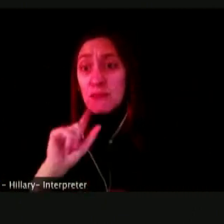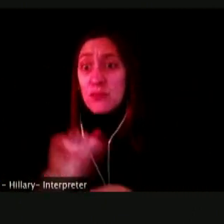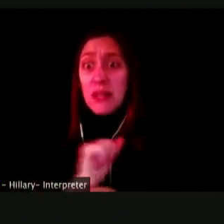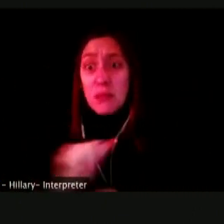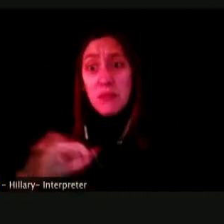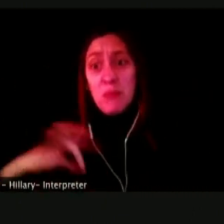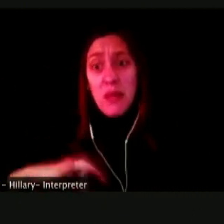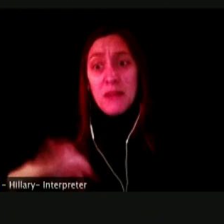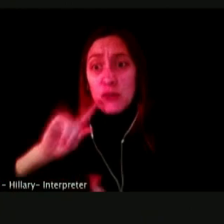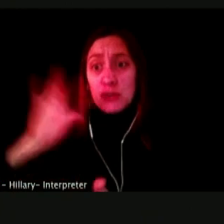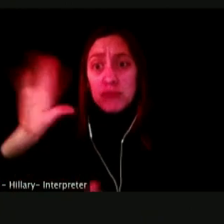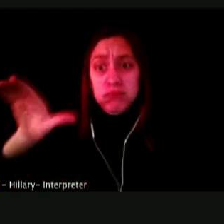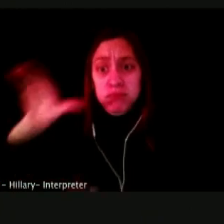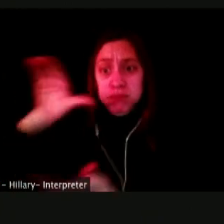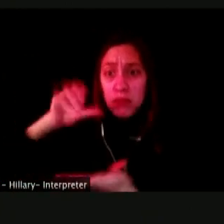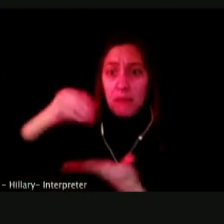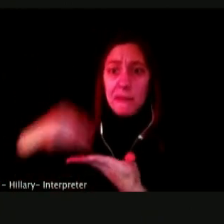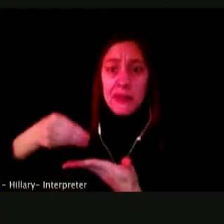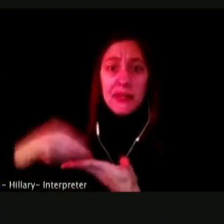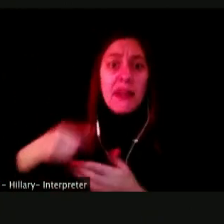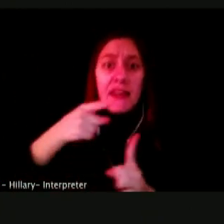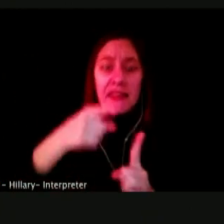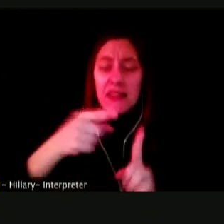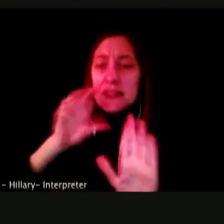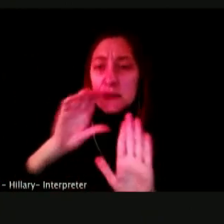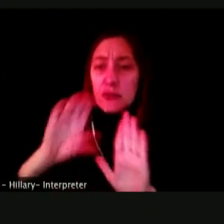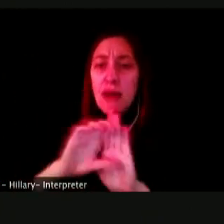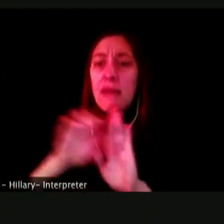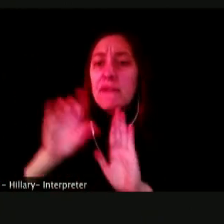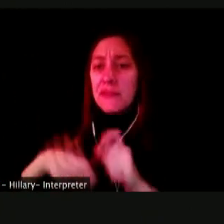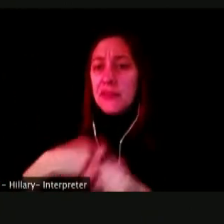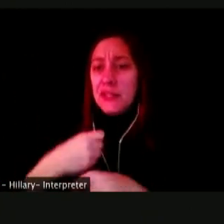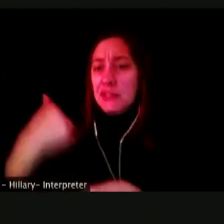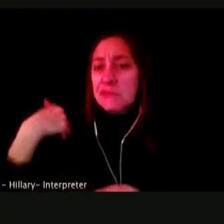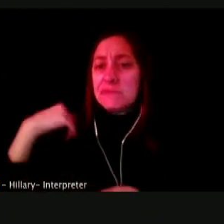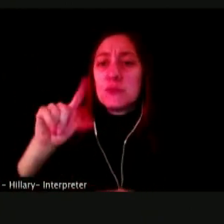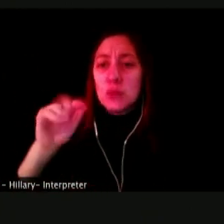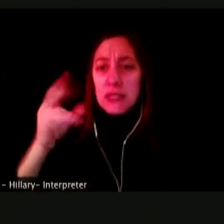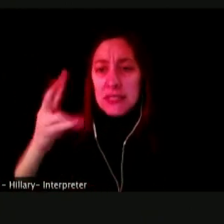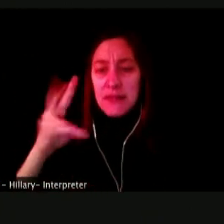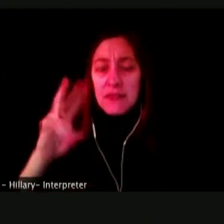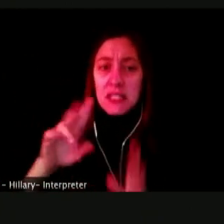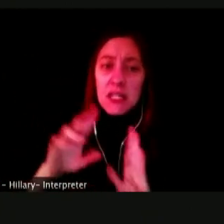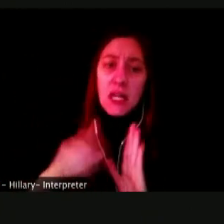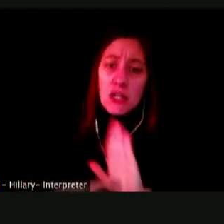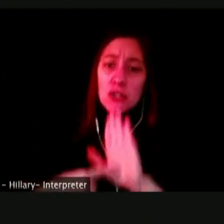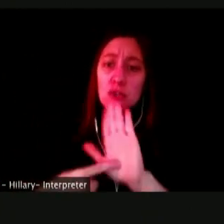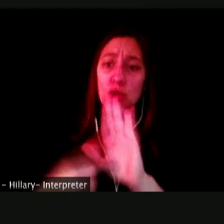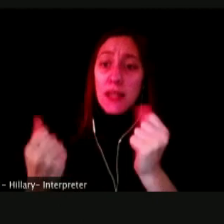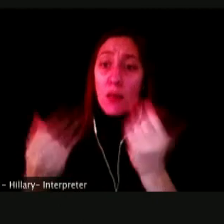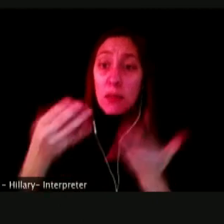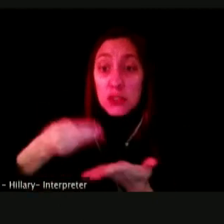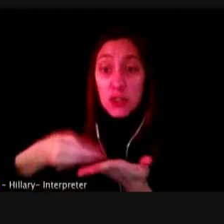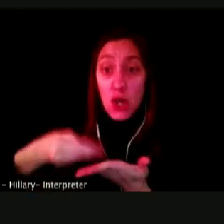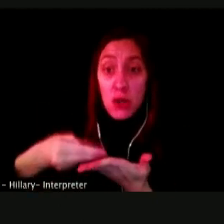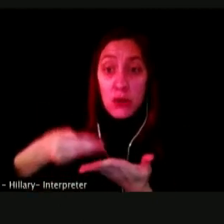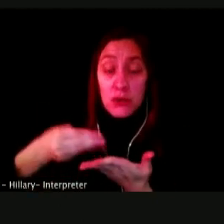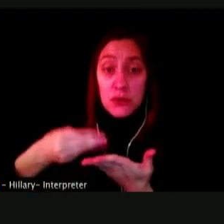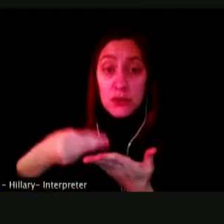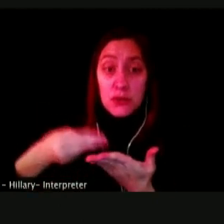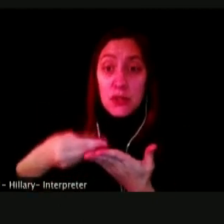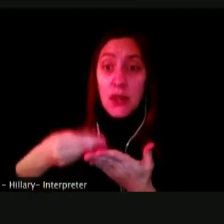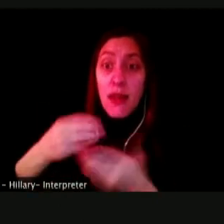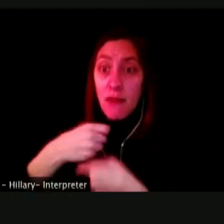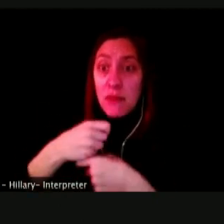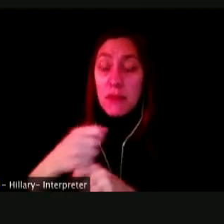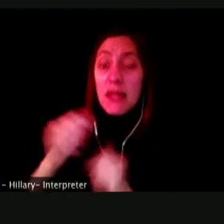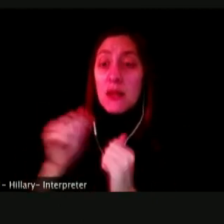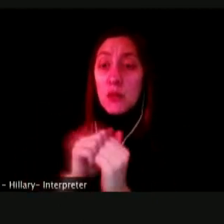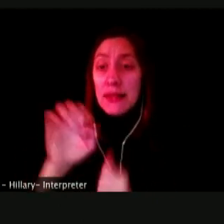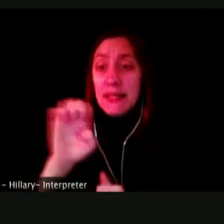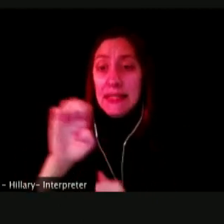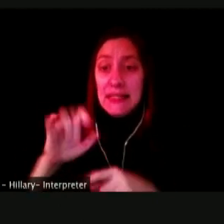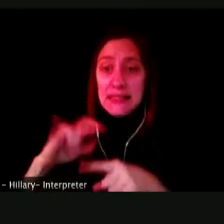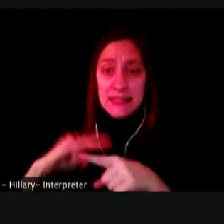THIS IS JUST A GRAPH GOING ONLY TO 2017 THAT SHOWS THE AMOUNT OF DOLLARS BEING PRODUCED.